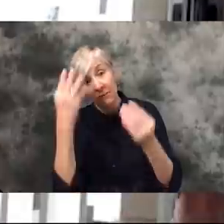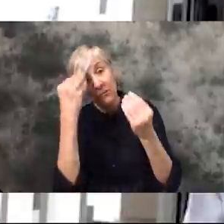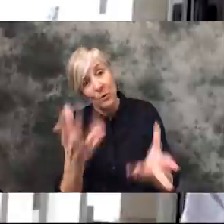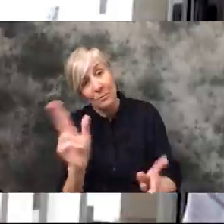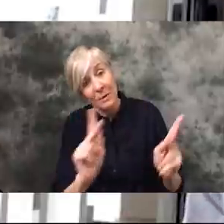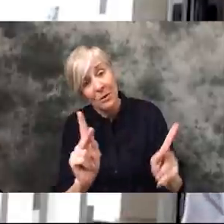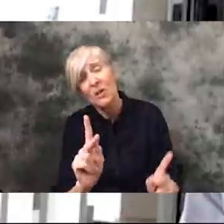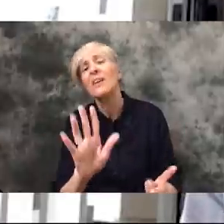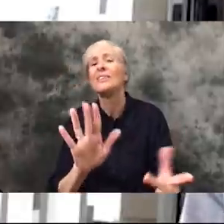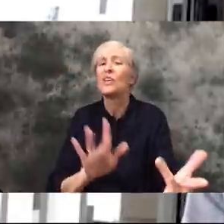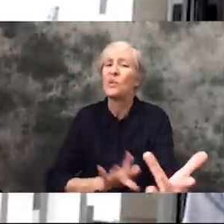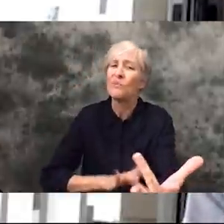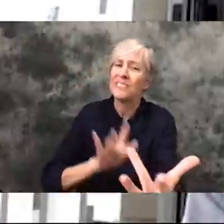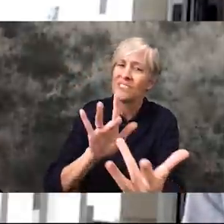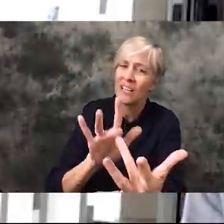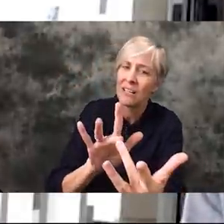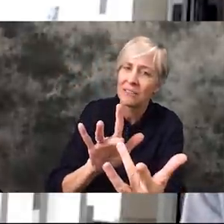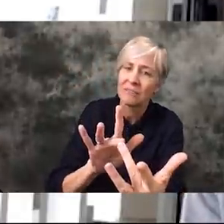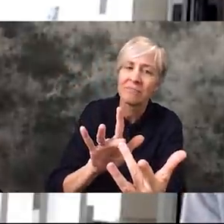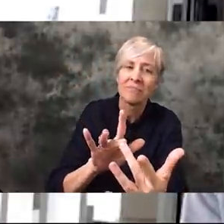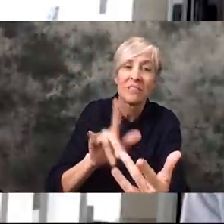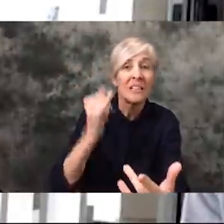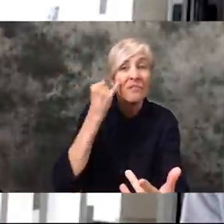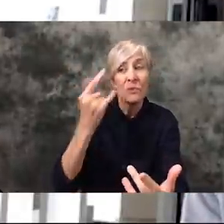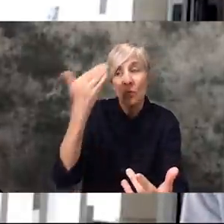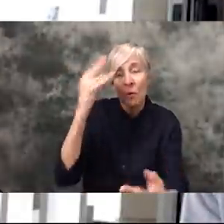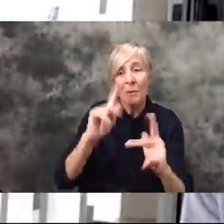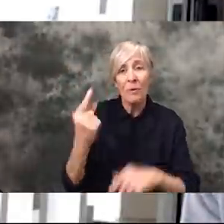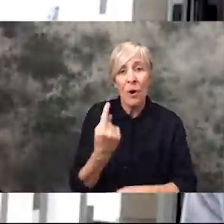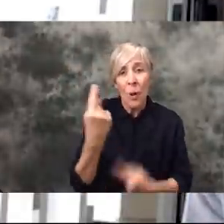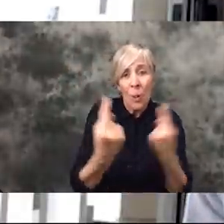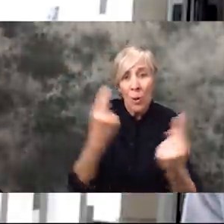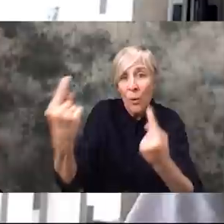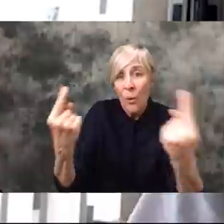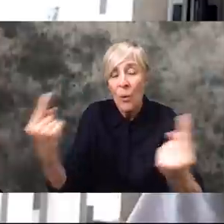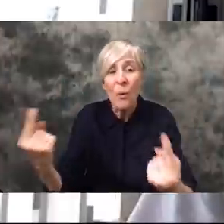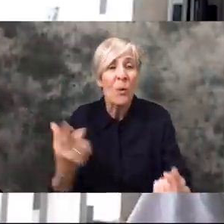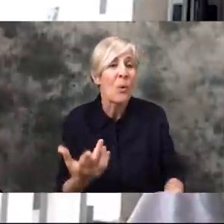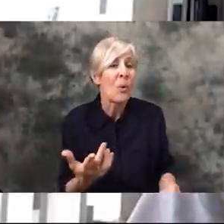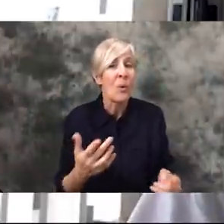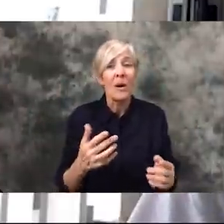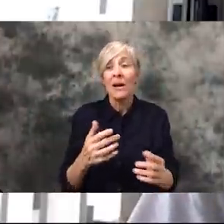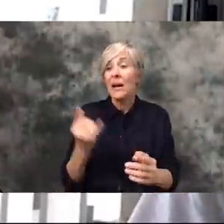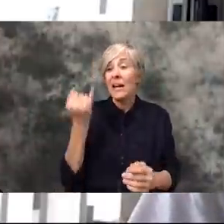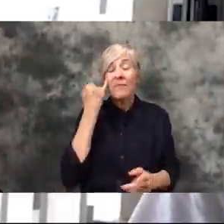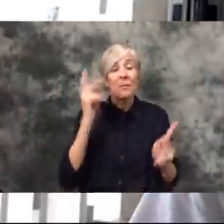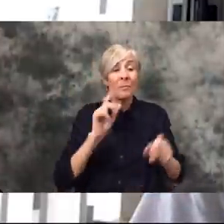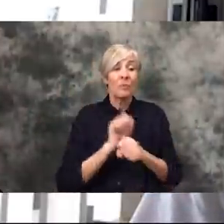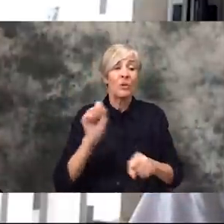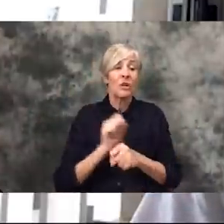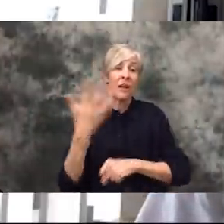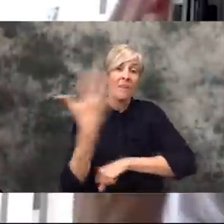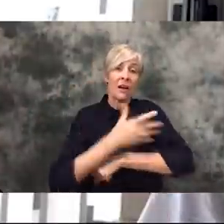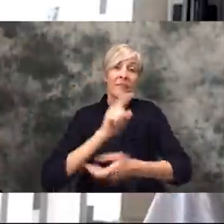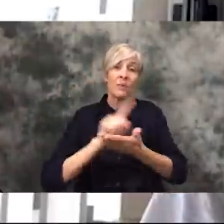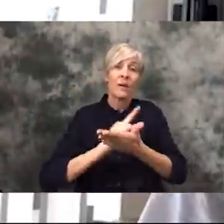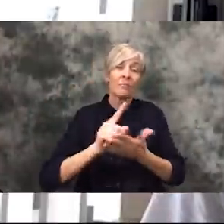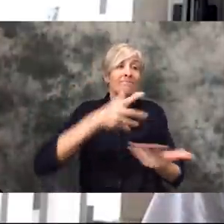say to people is like reach out especially to the people that you know are alone. It can be very difficult to go from working five days a week and being